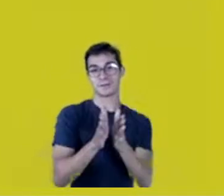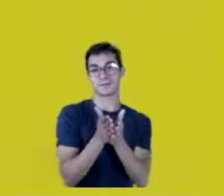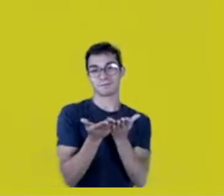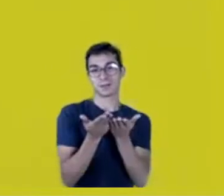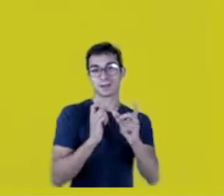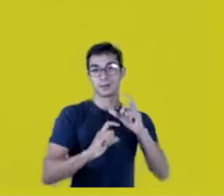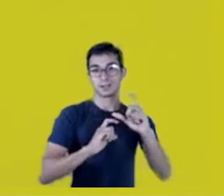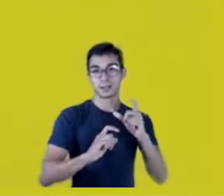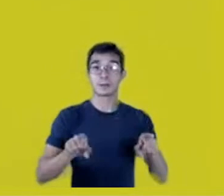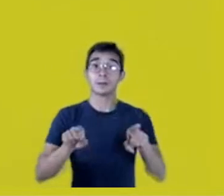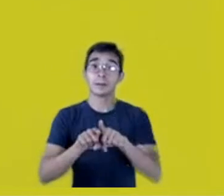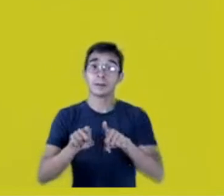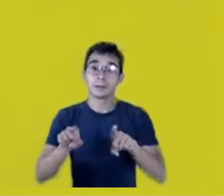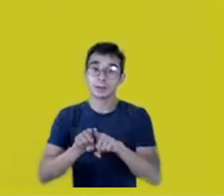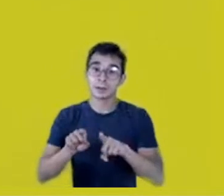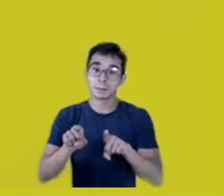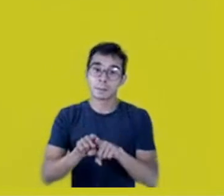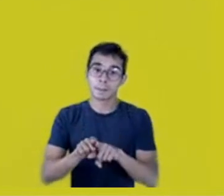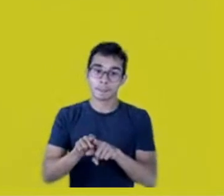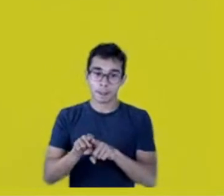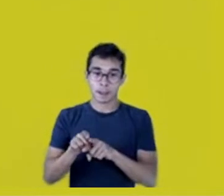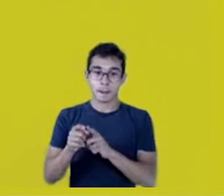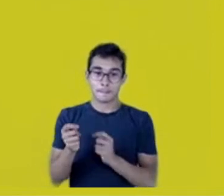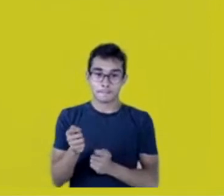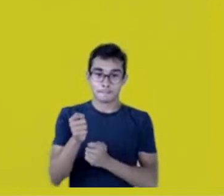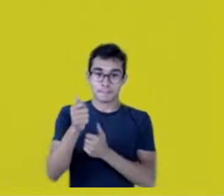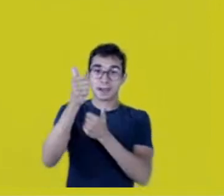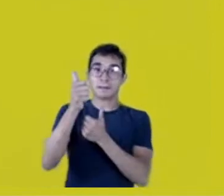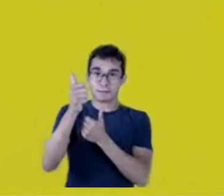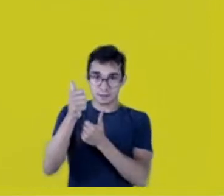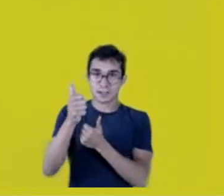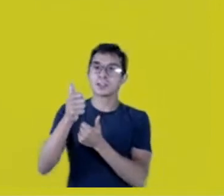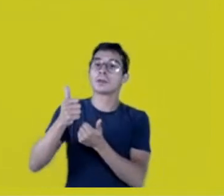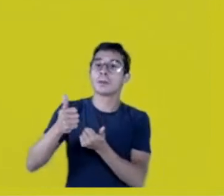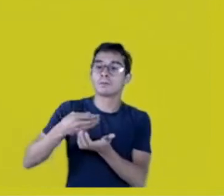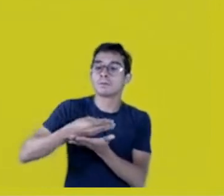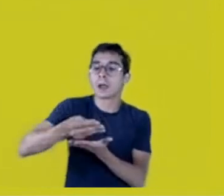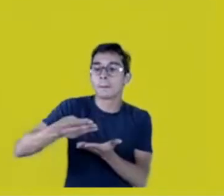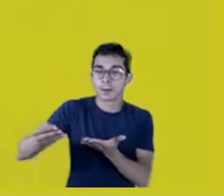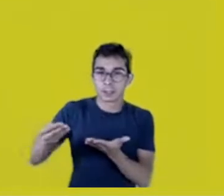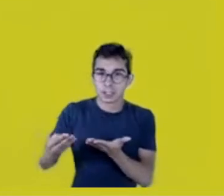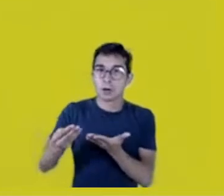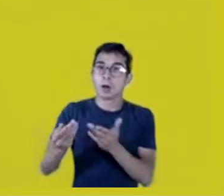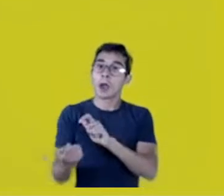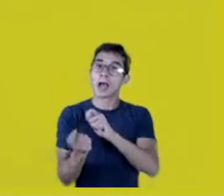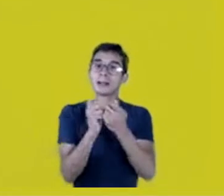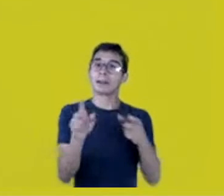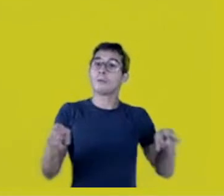the key concepts which are part of the reality I’m studying.